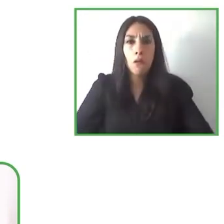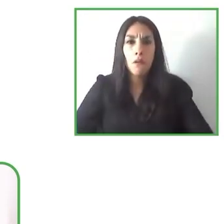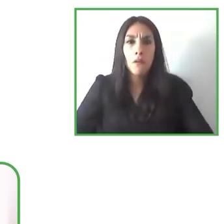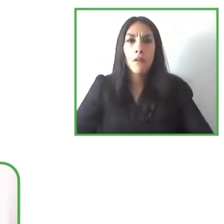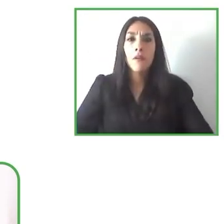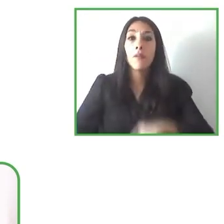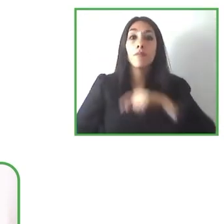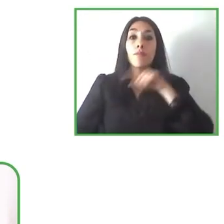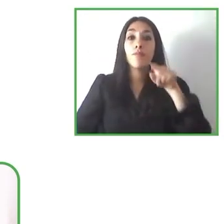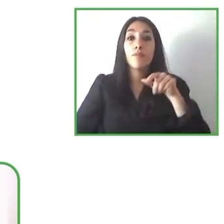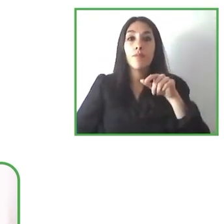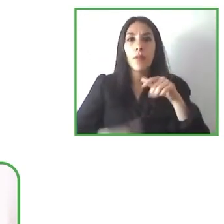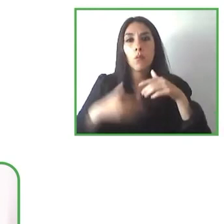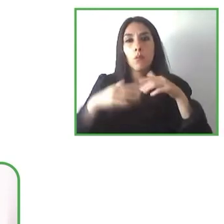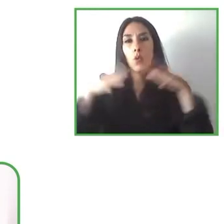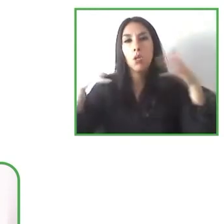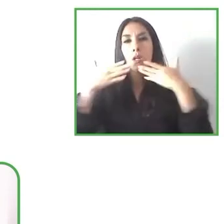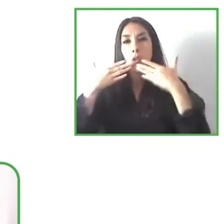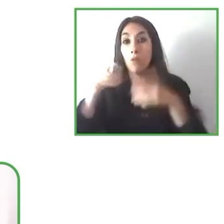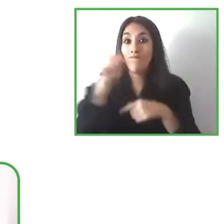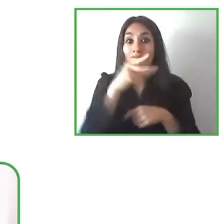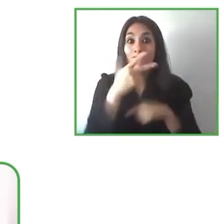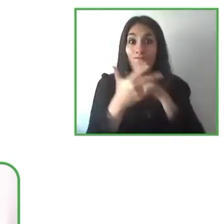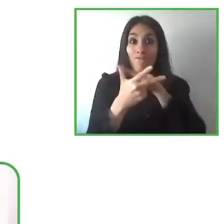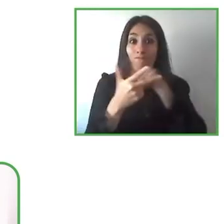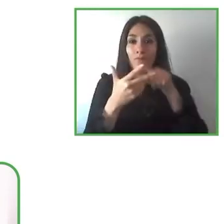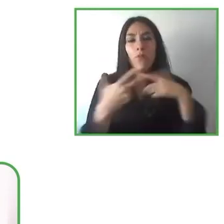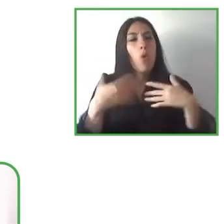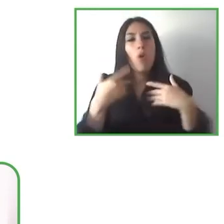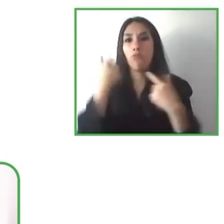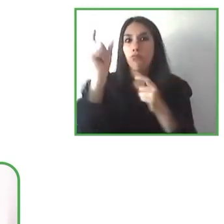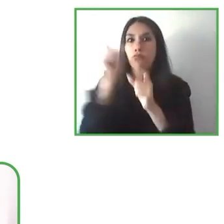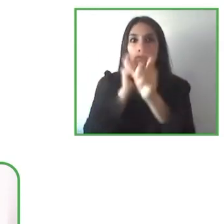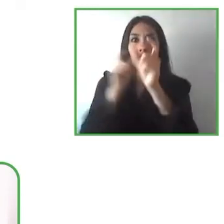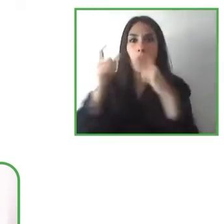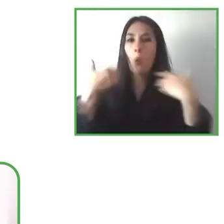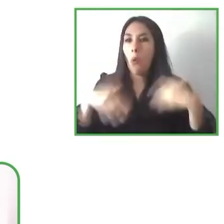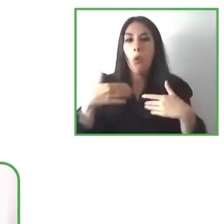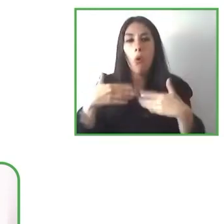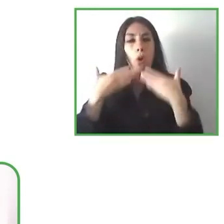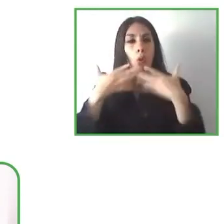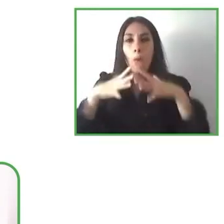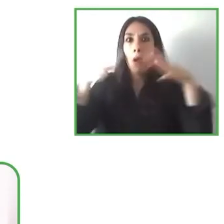for the answers to my questions, I think they give us a lot of information,